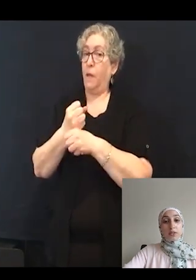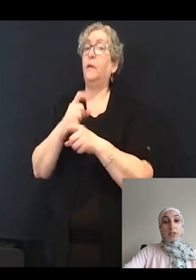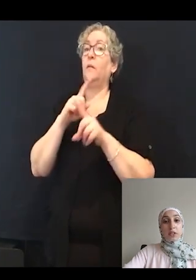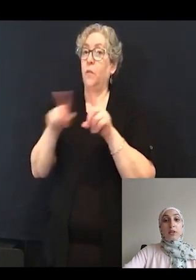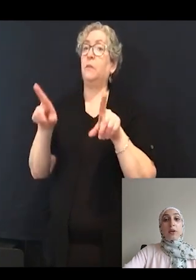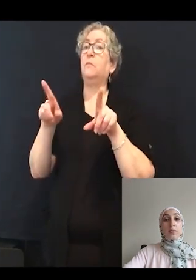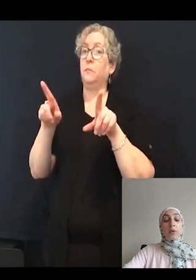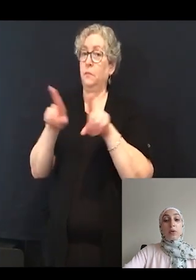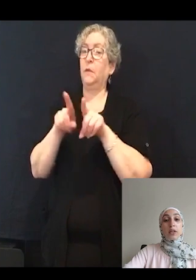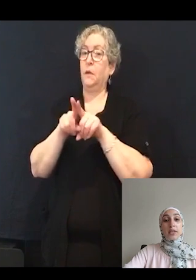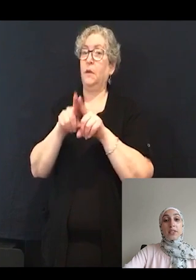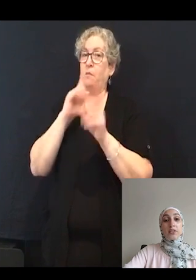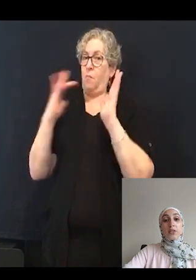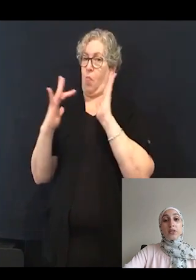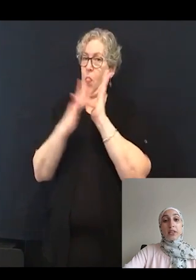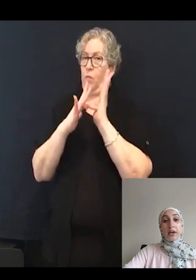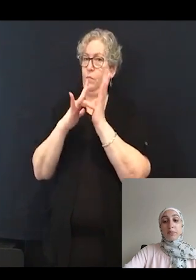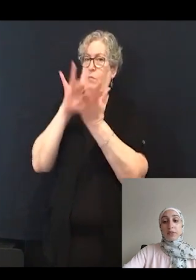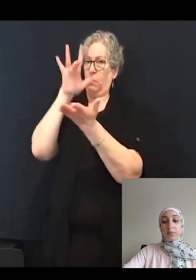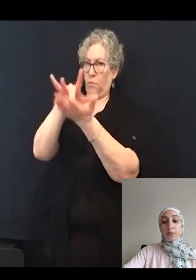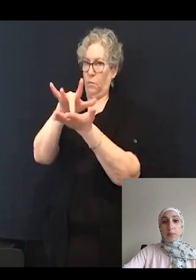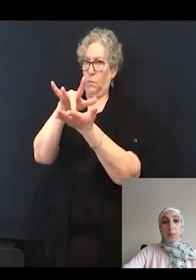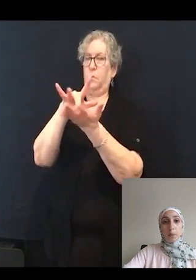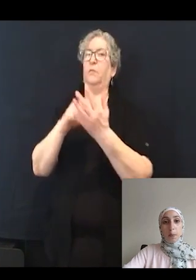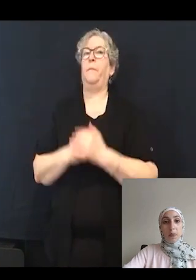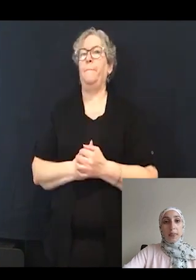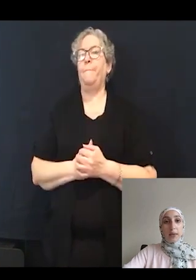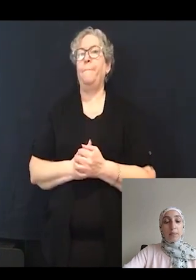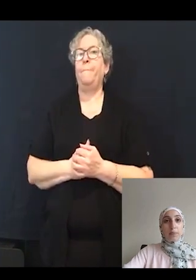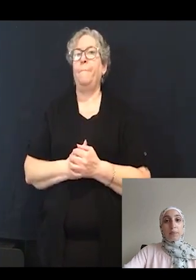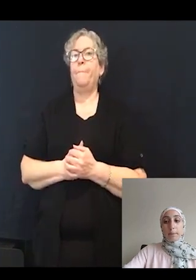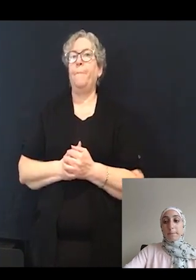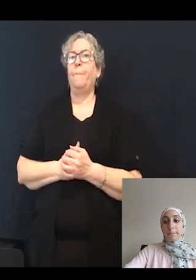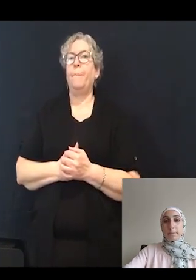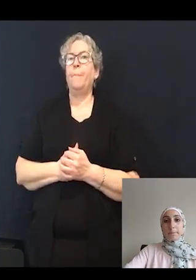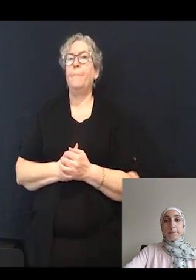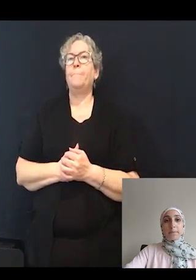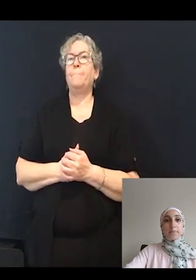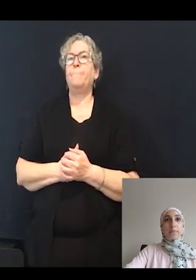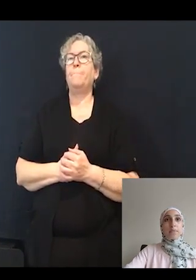localizing to the synapse.